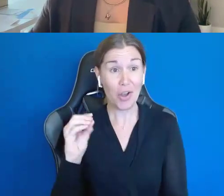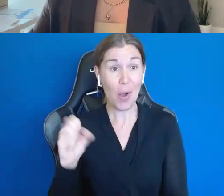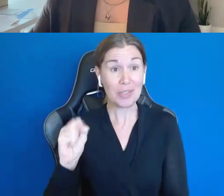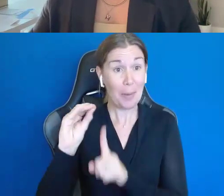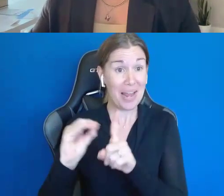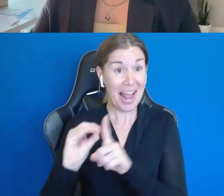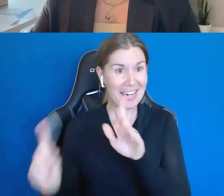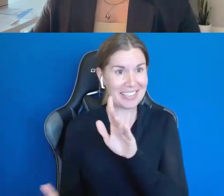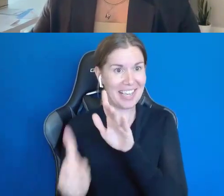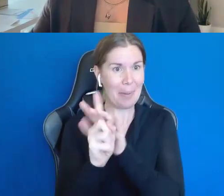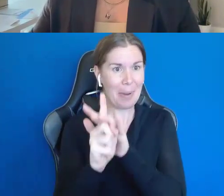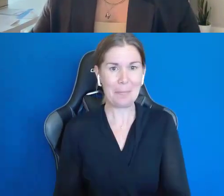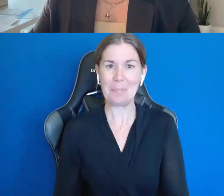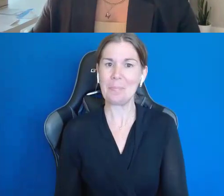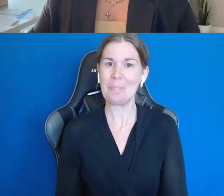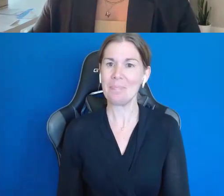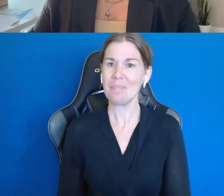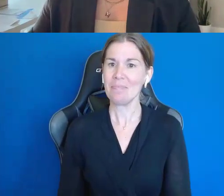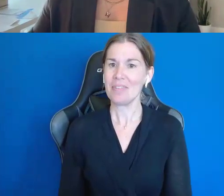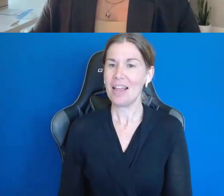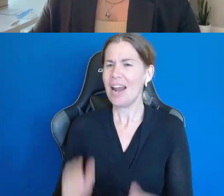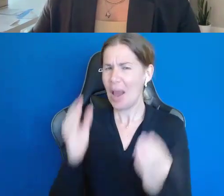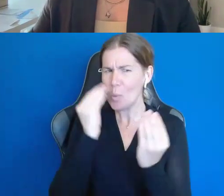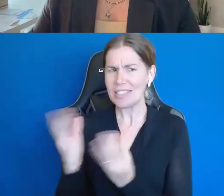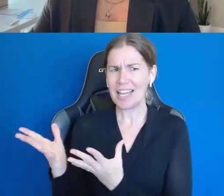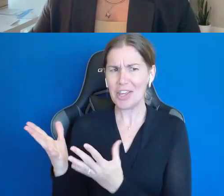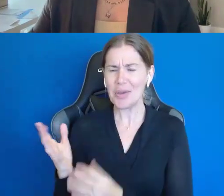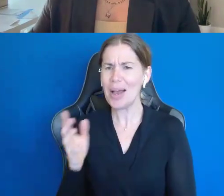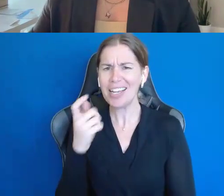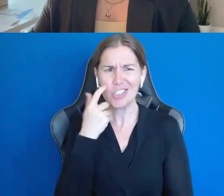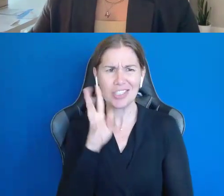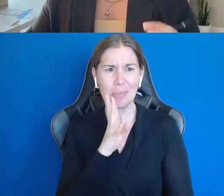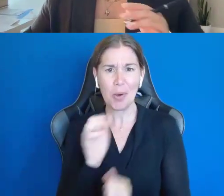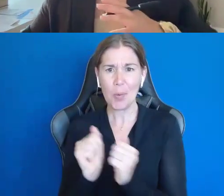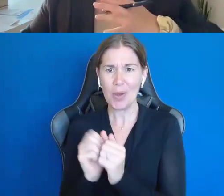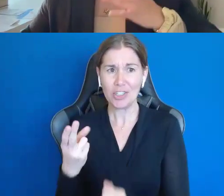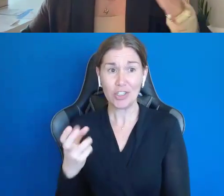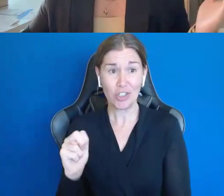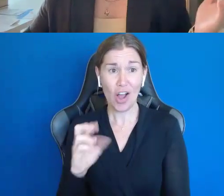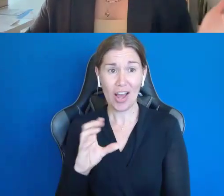I will tell you that I just spoke with Shawn and Sonia when was that,